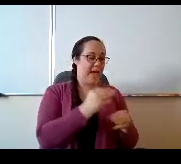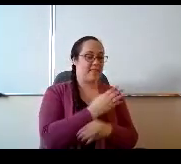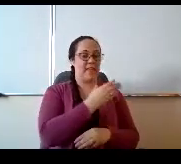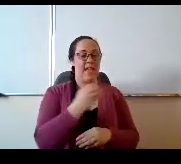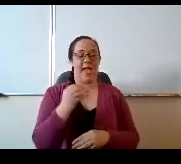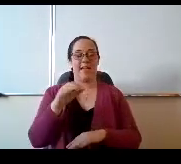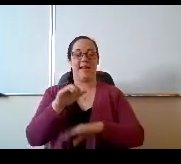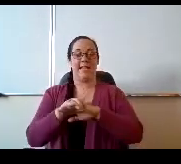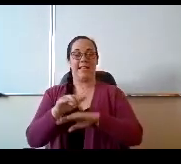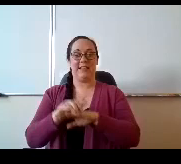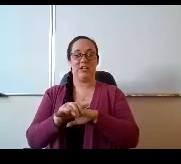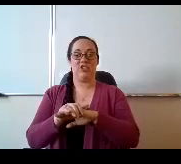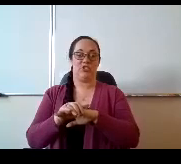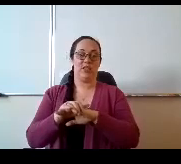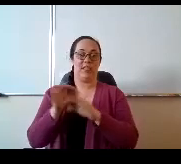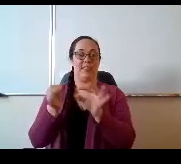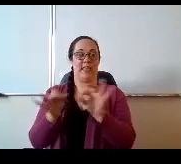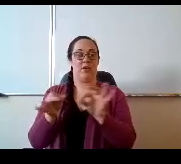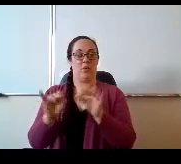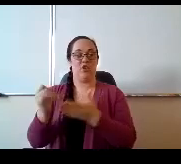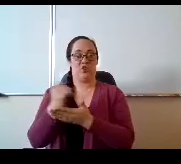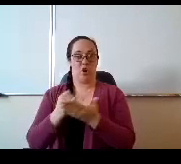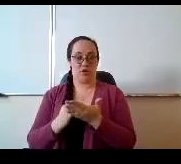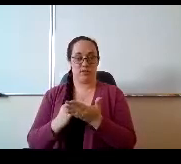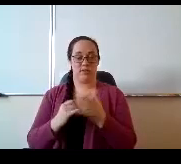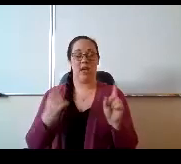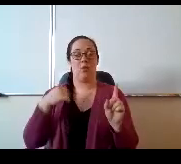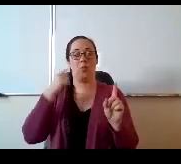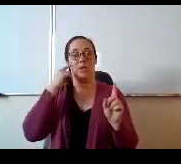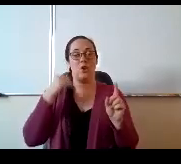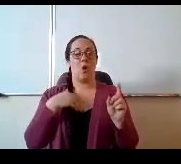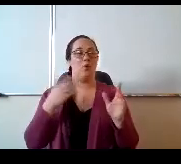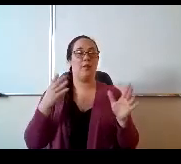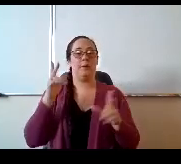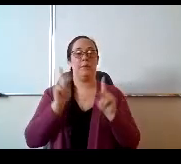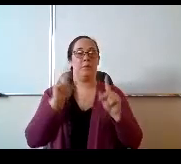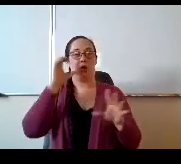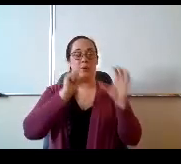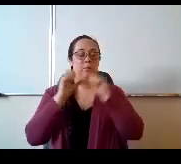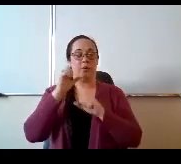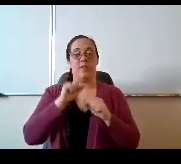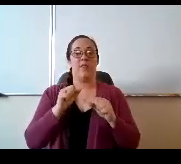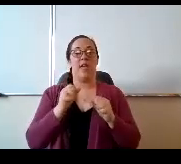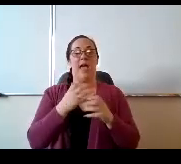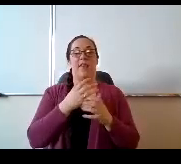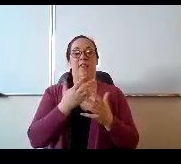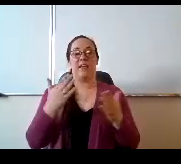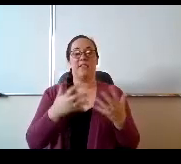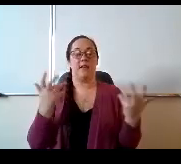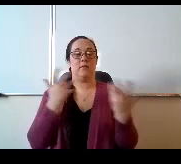The the gaps that we know that currently exist that fit within the curriculum for the pacing guide that is there.